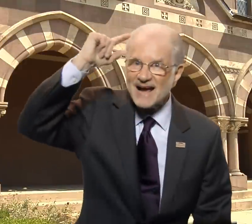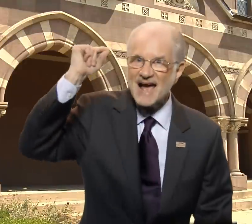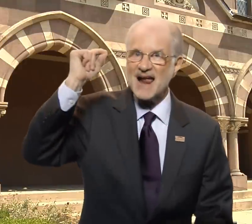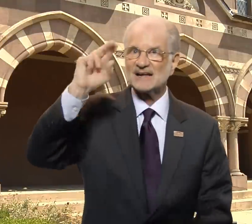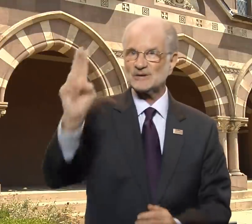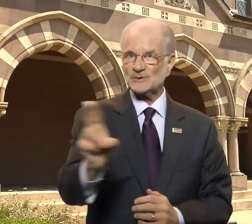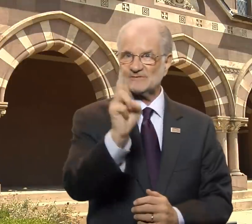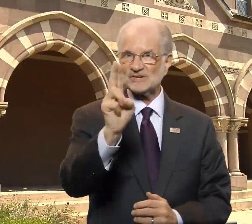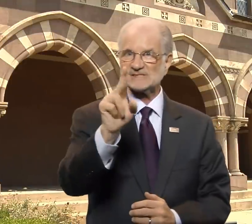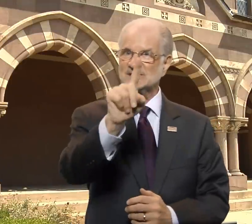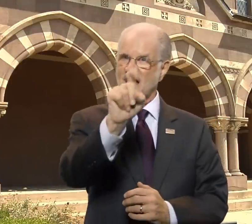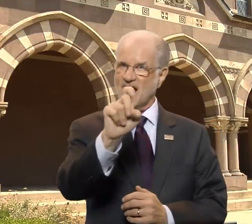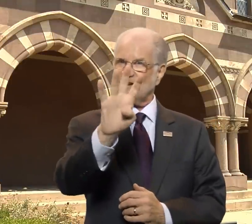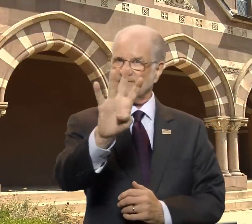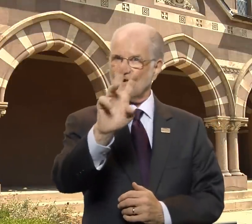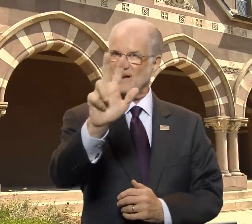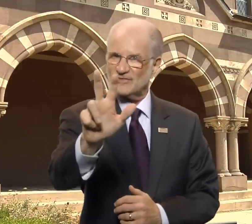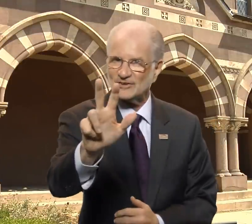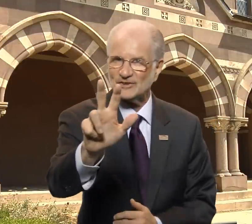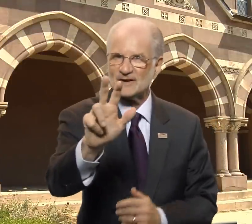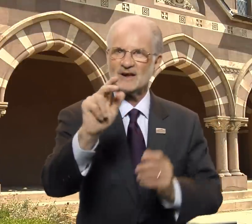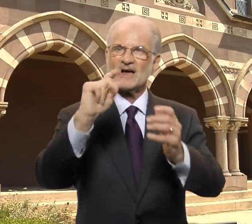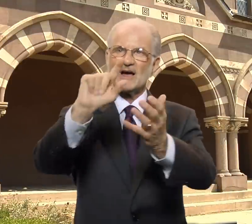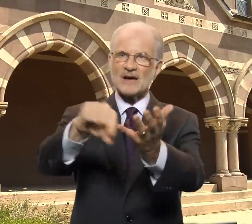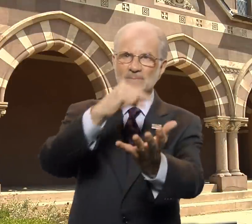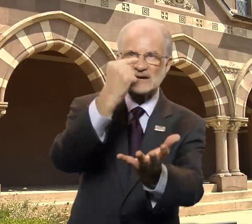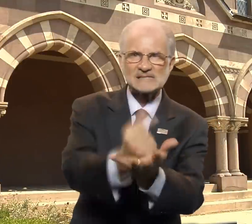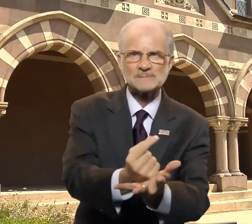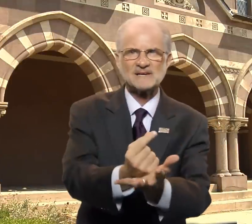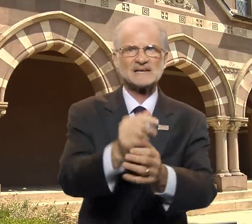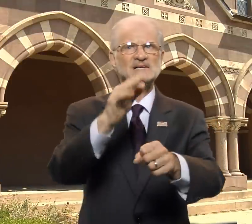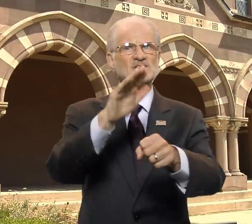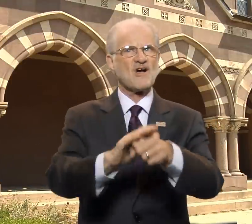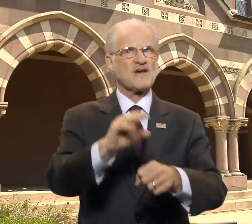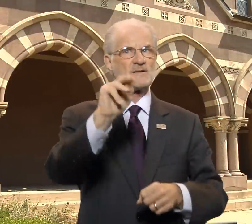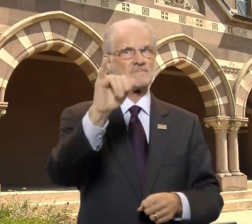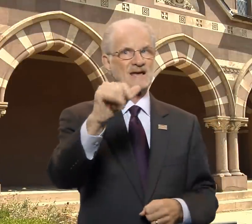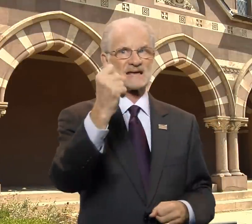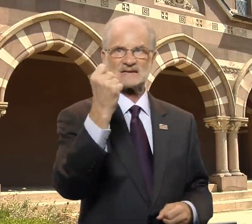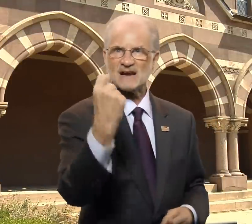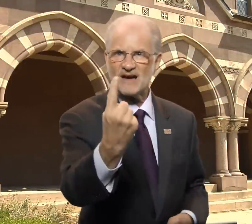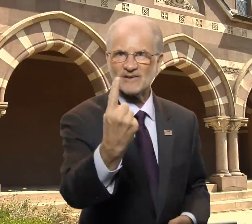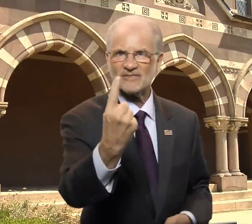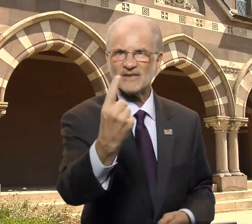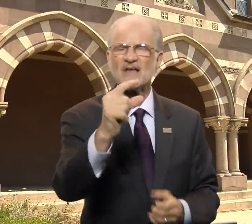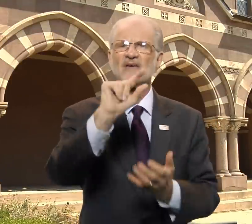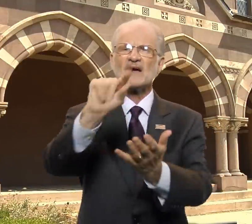The Gallaudet University 143rd commencement is on May 11.